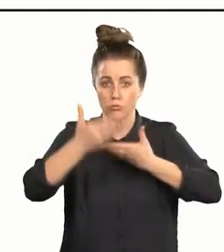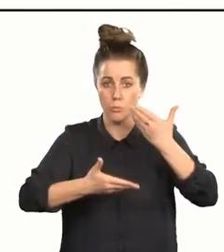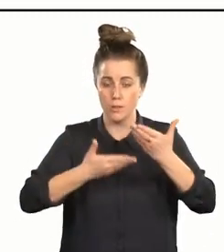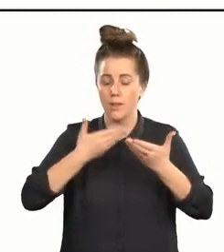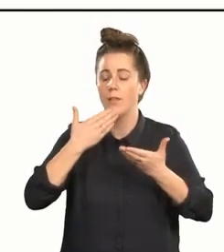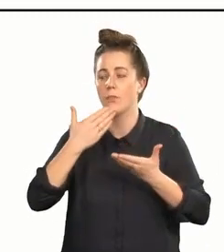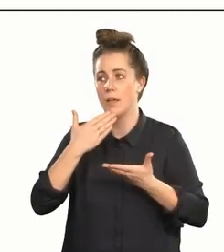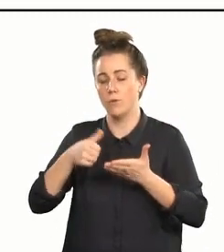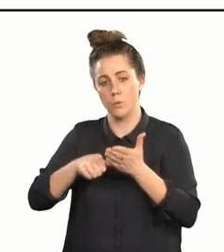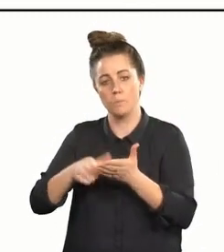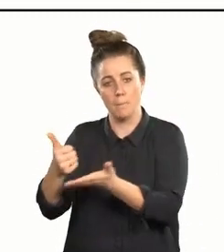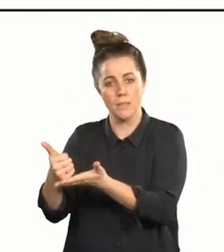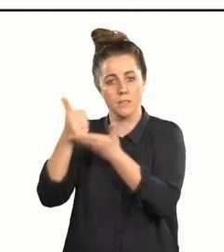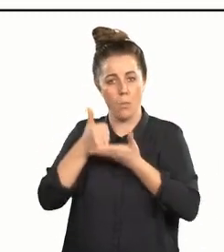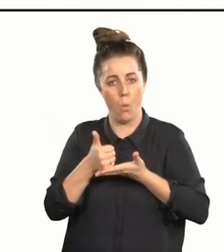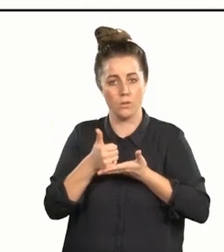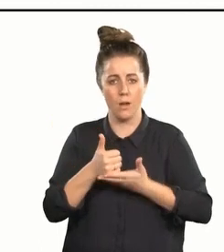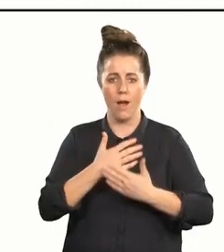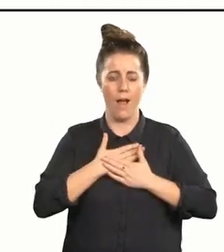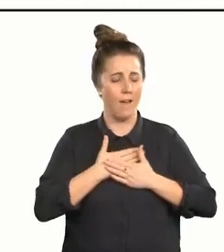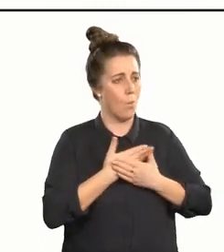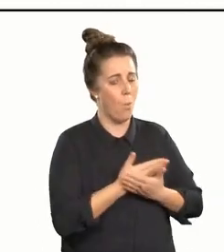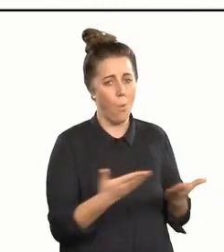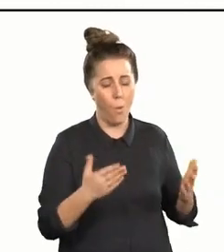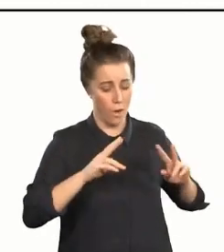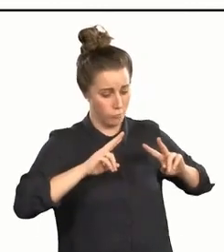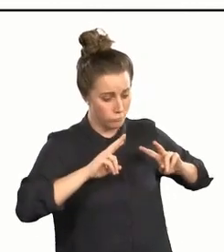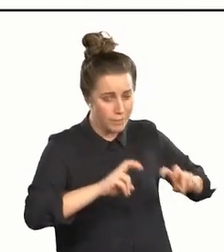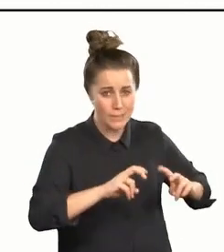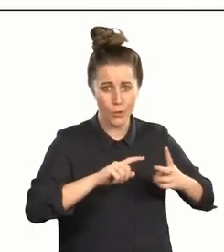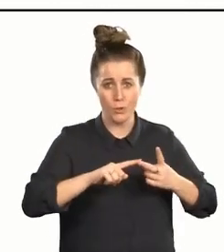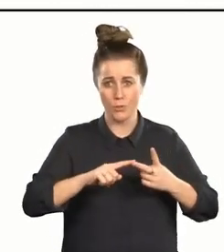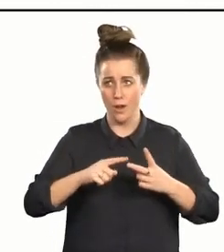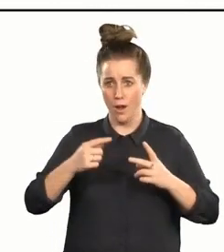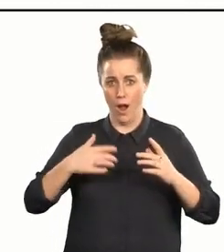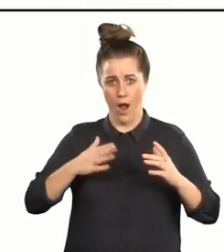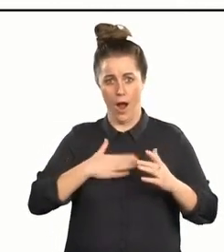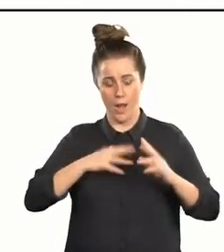Thanks to Te Papa for supporting me on this. I love it all — the research, interrogating my own approach,